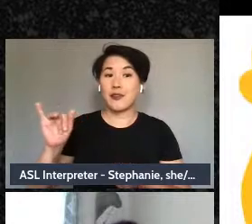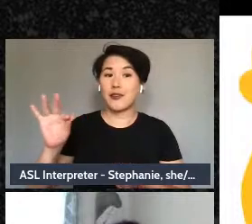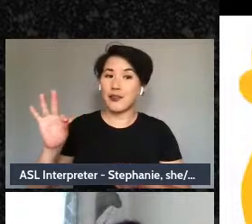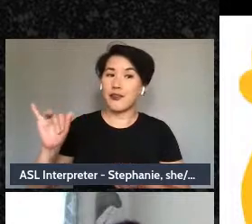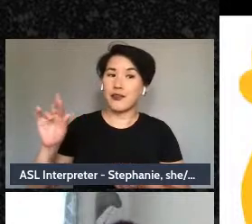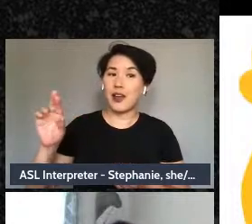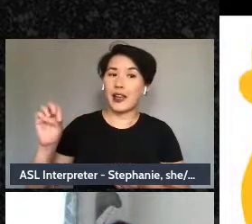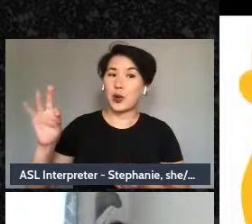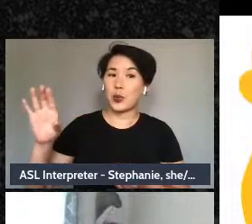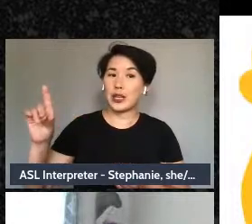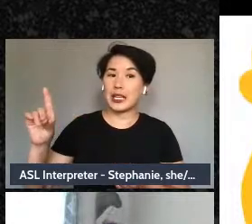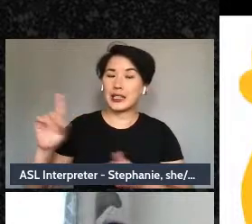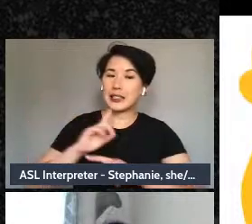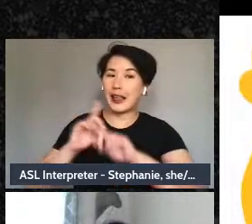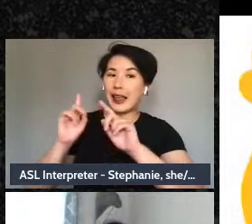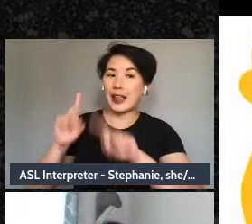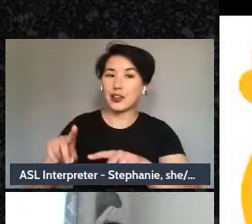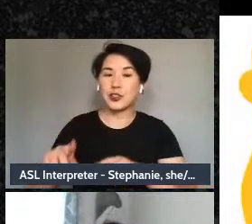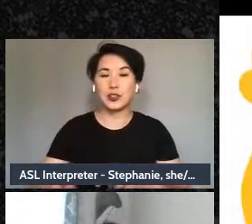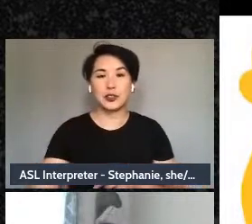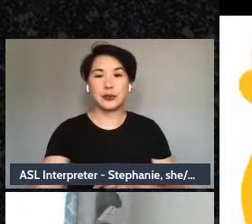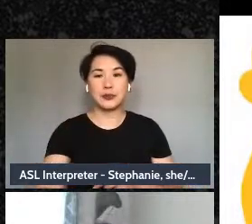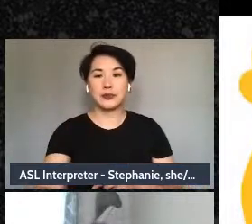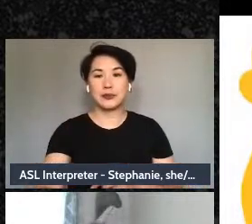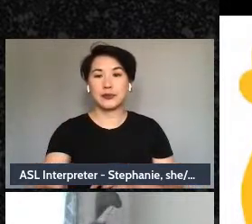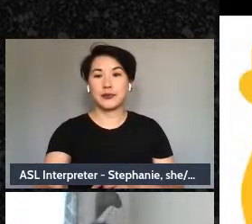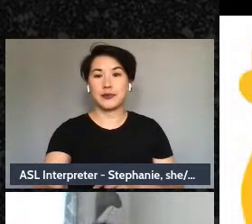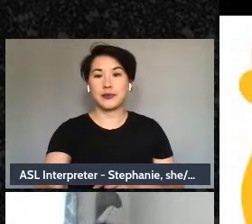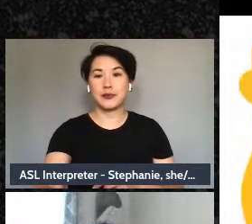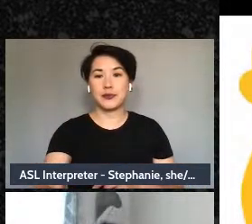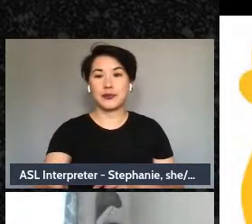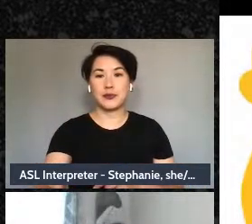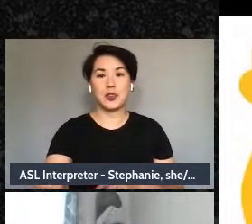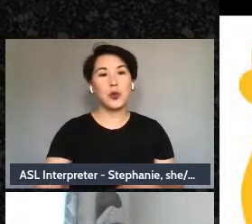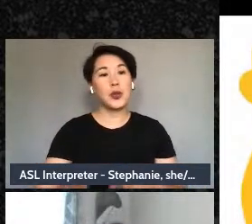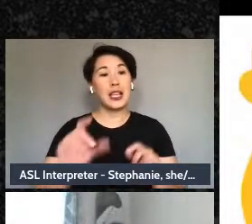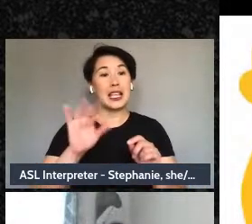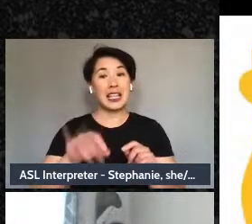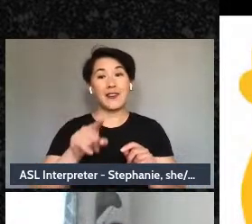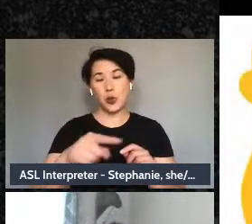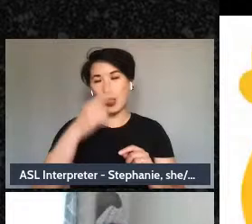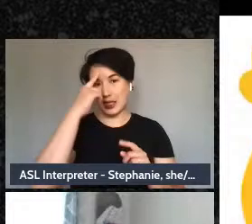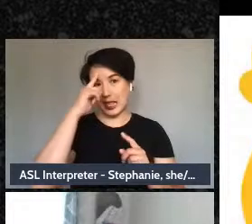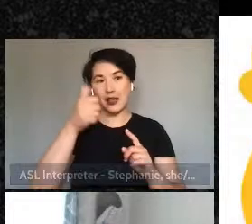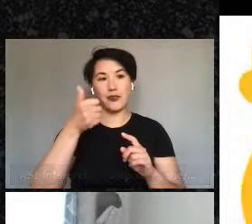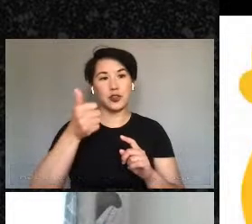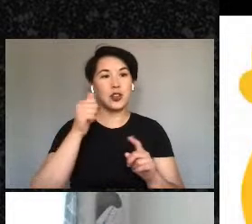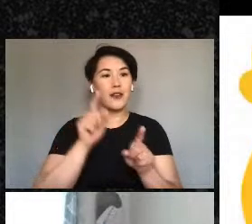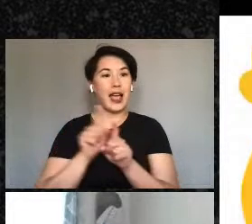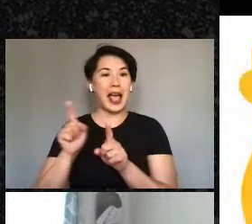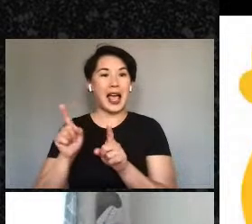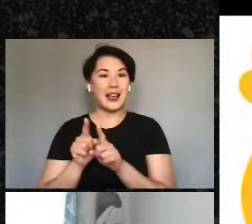which is: if you think of yourself as a territory, your mapping where is your respite